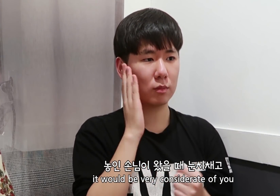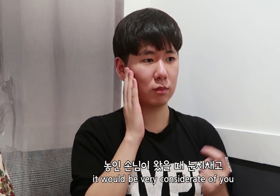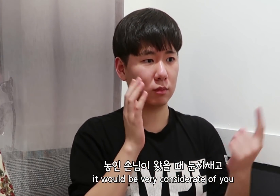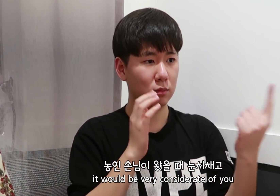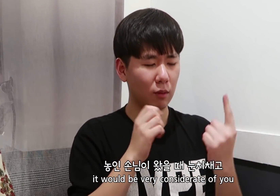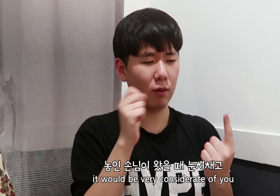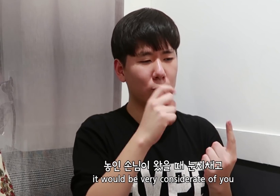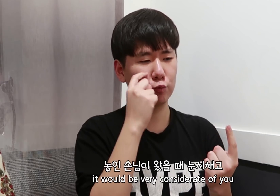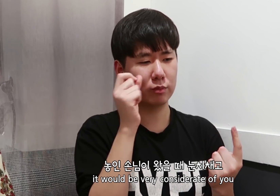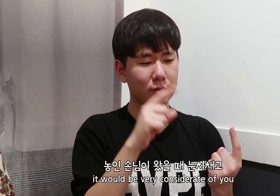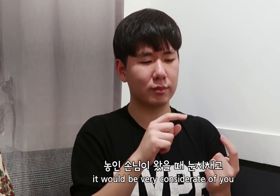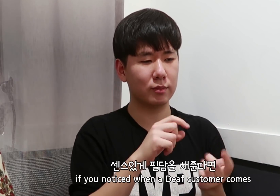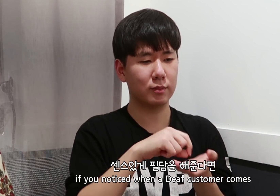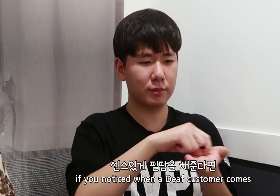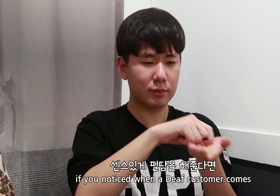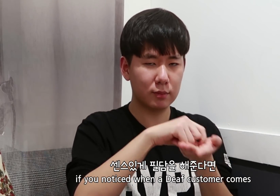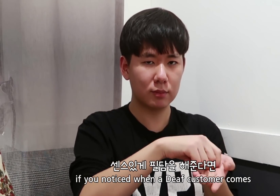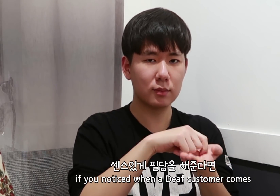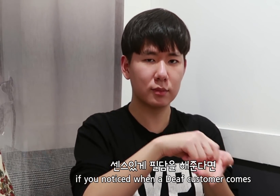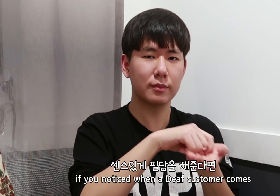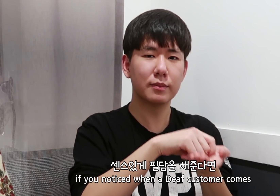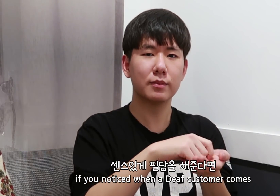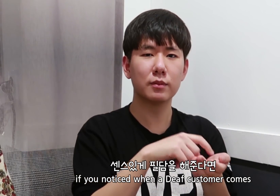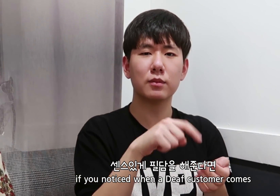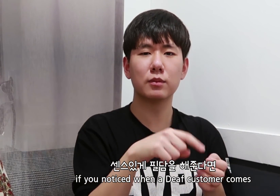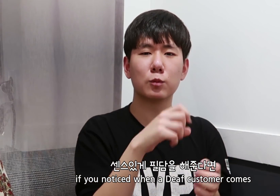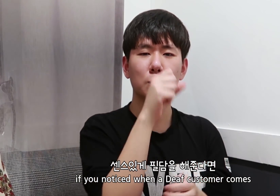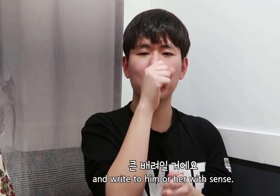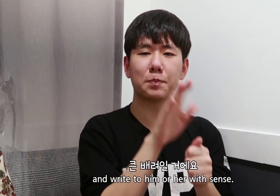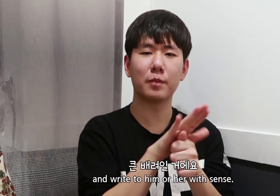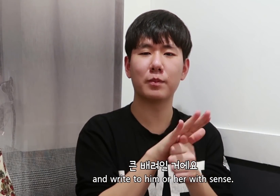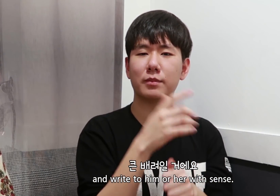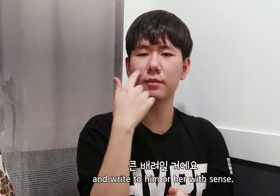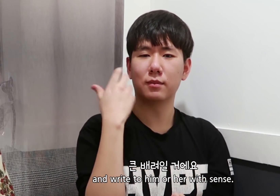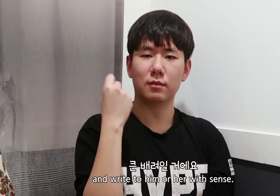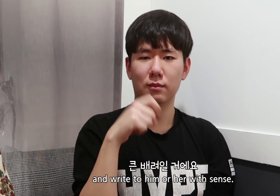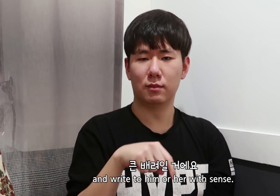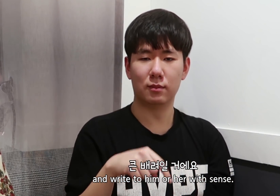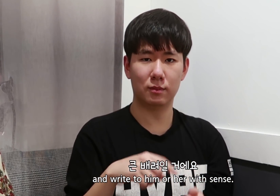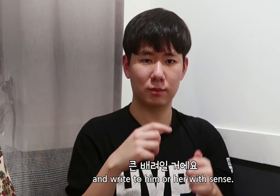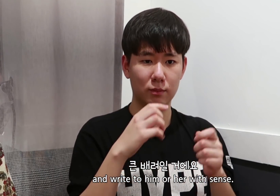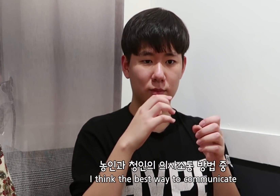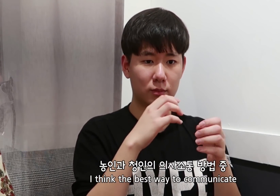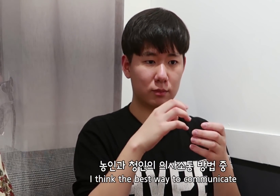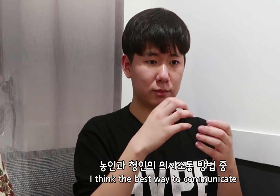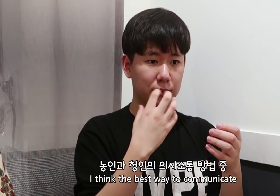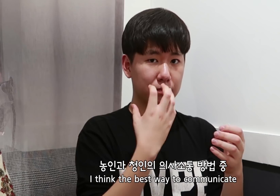it would be very considerate of you if you noticed when a Deaf customer comes and write to him or her with sense.